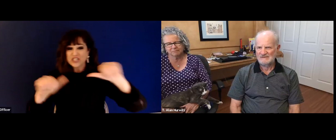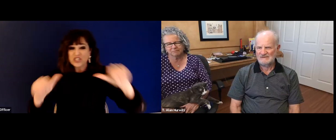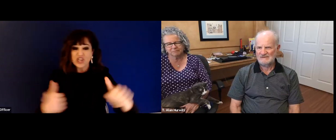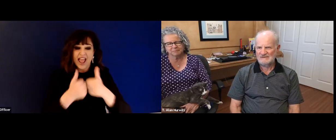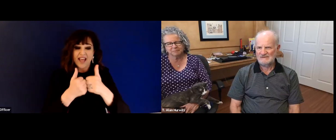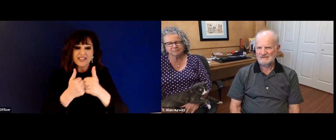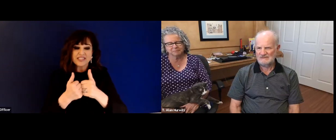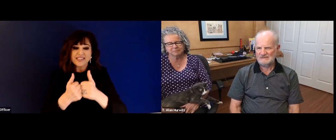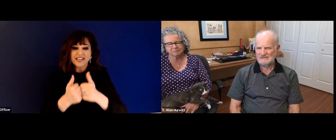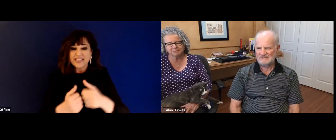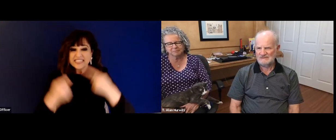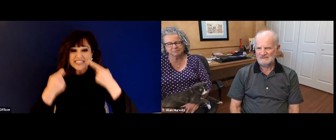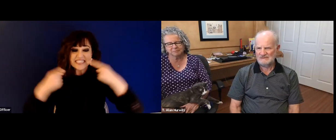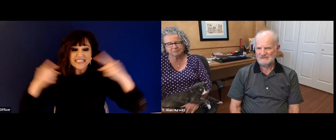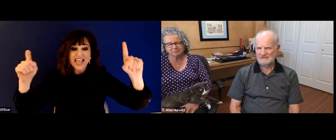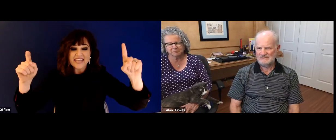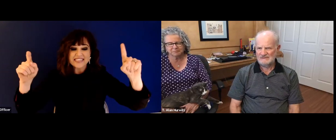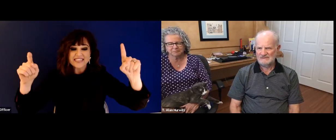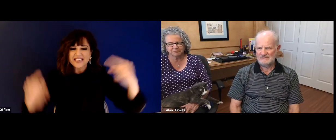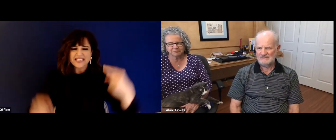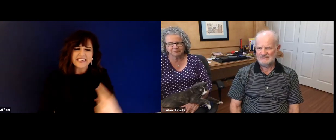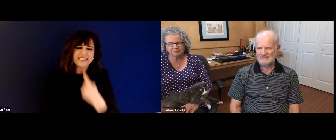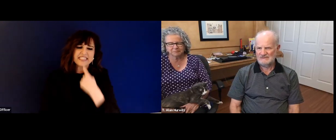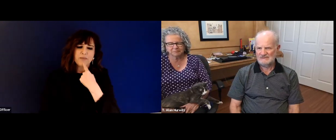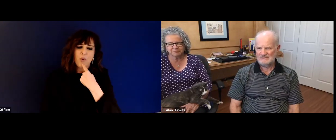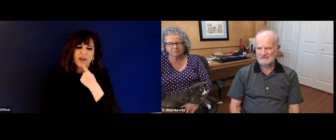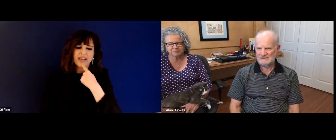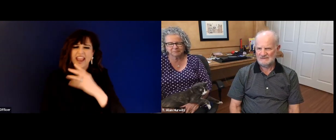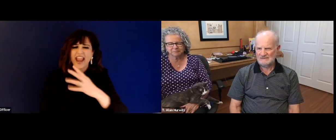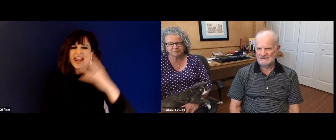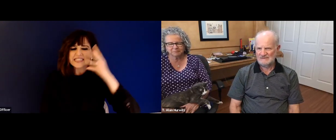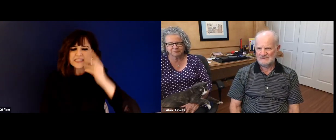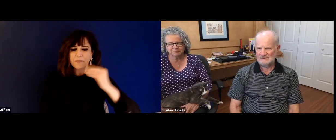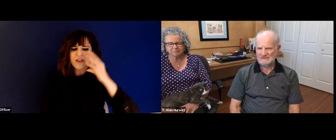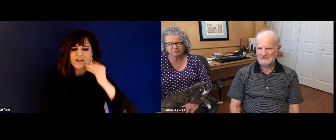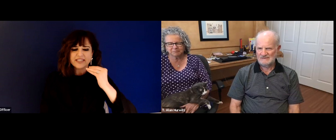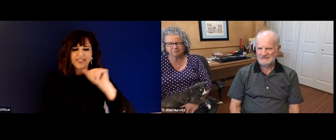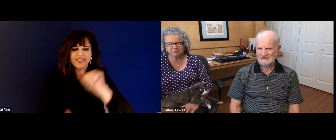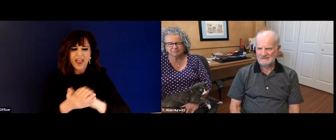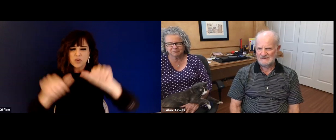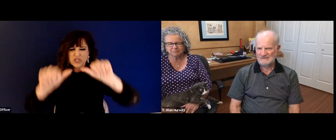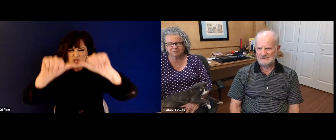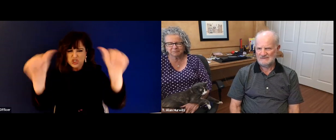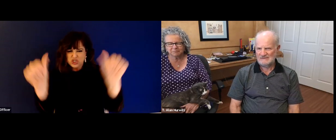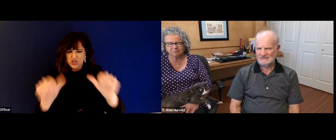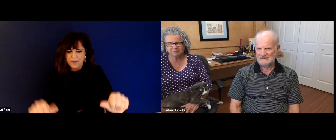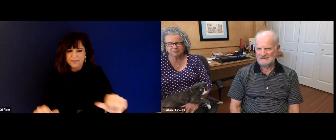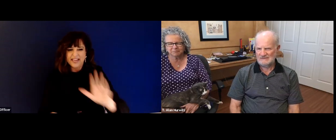from his heart and his soul. He talked about his childhood, his